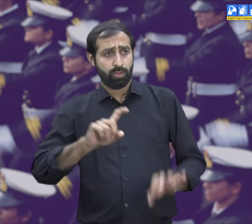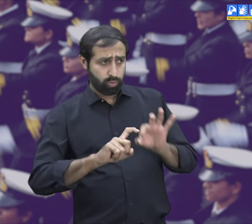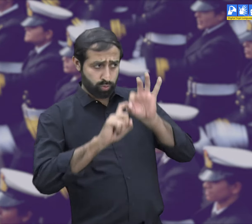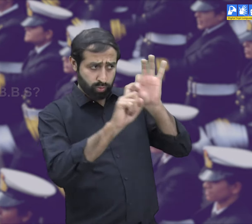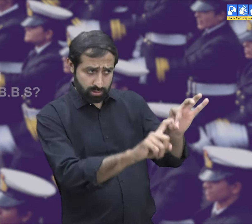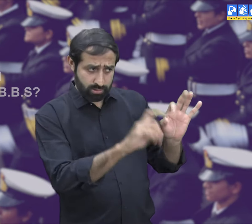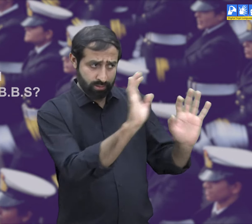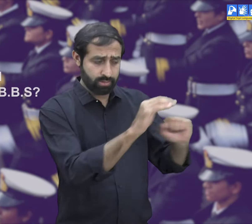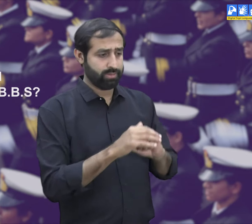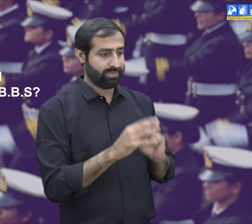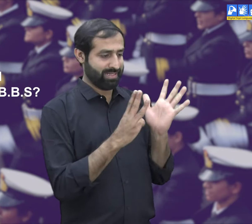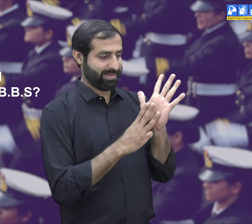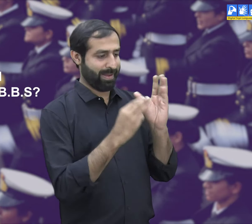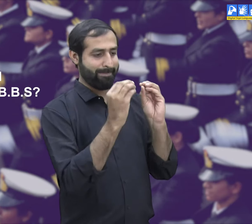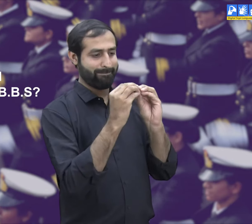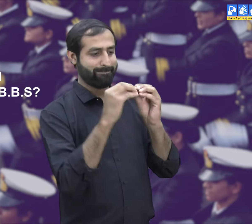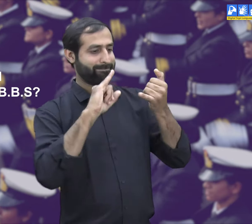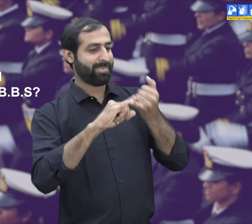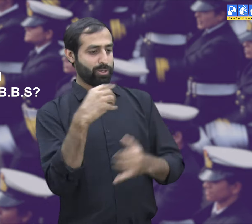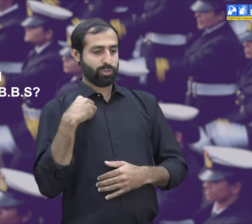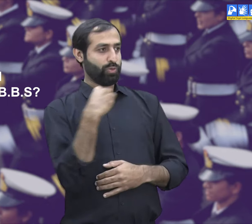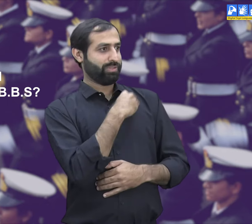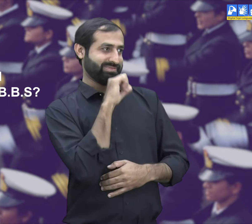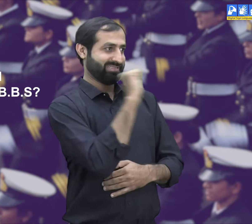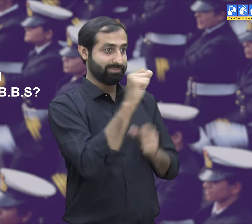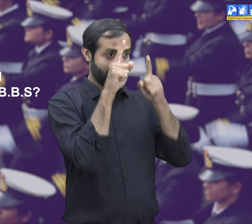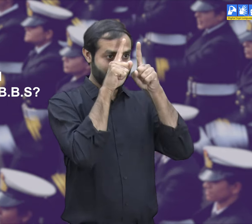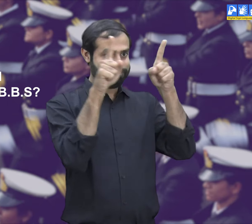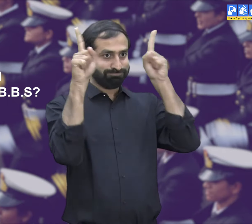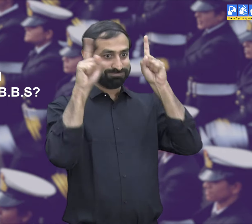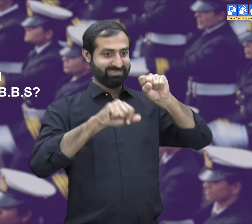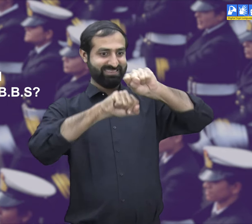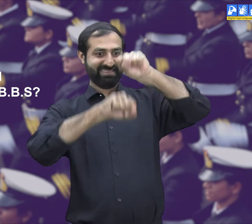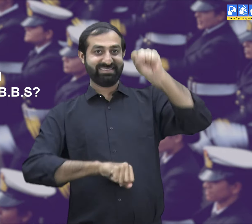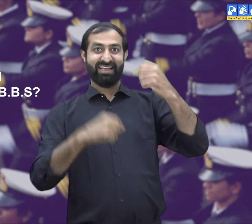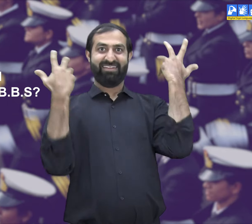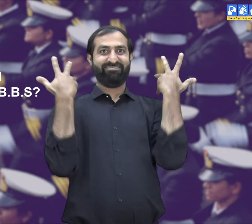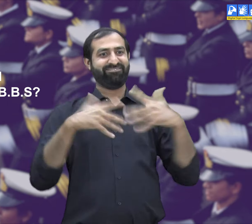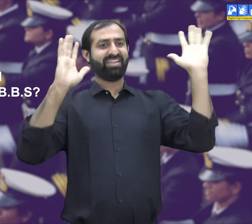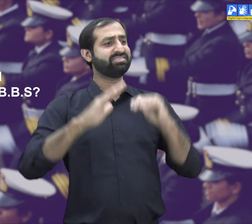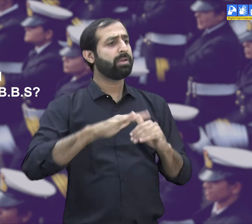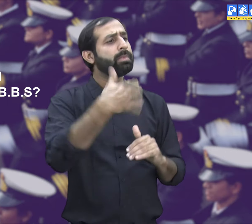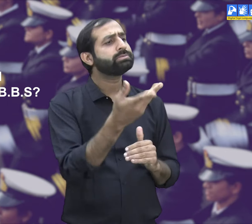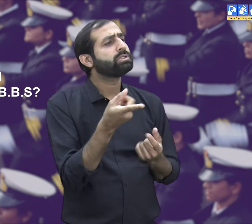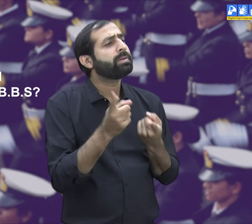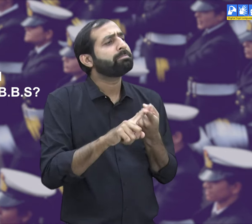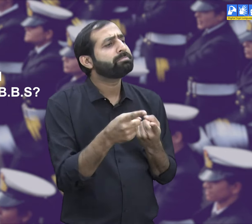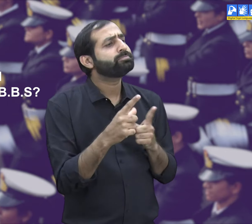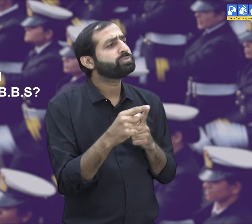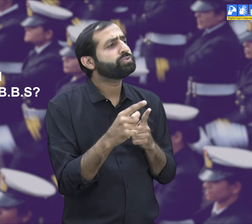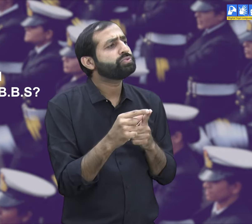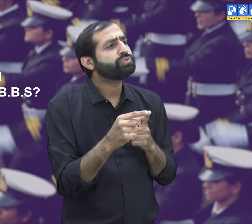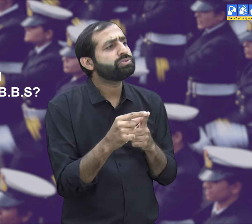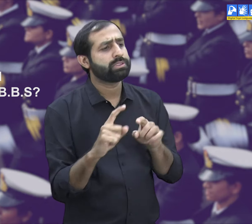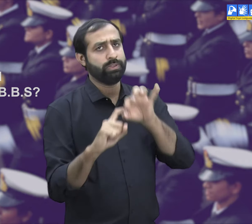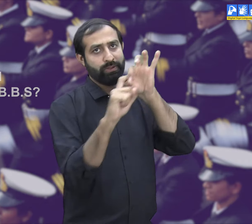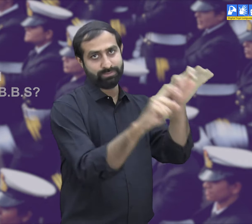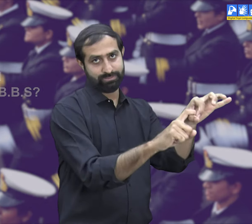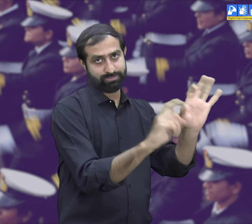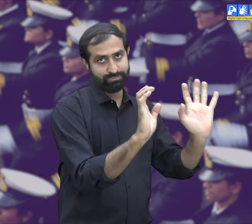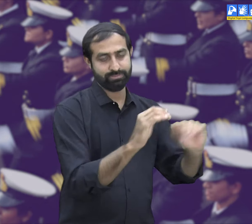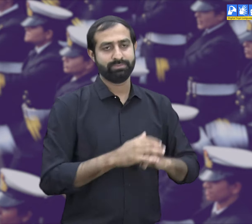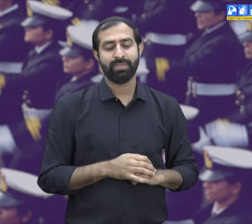Question. So what happened to your degree of M.B.B.S?